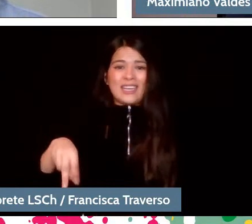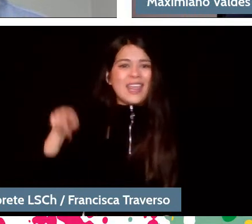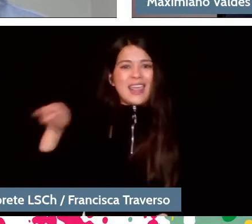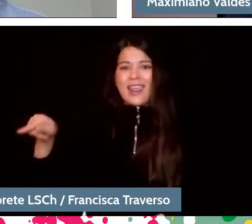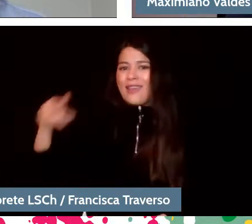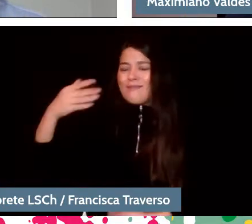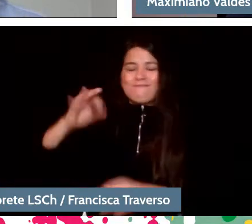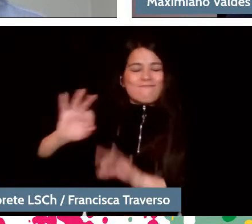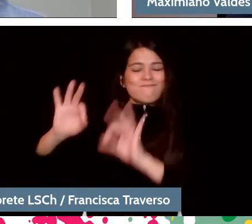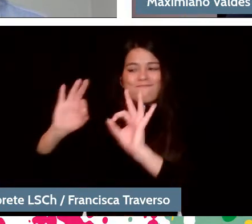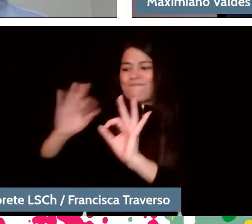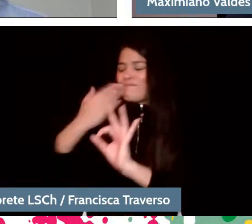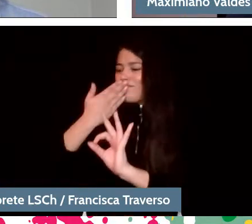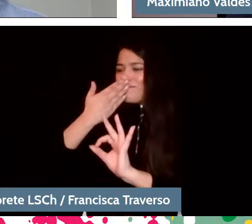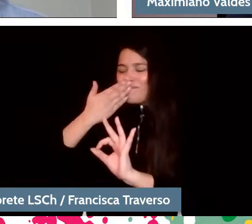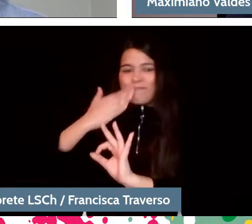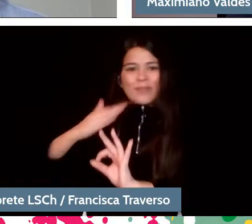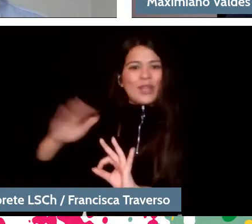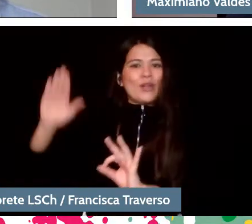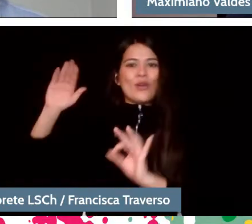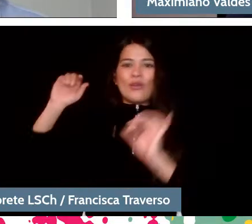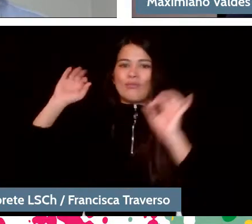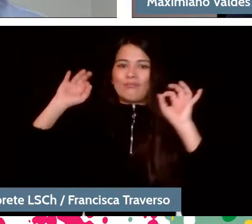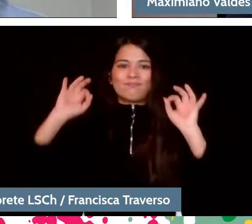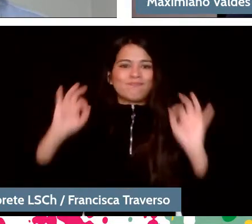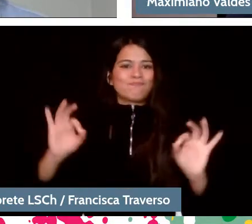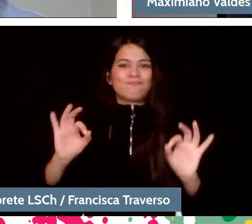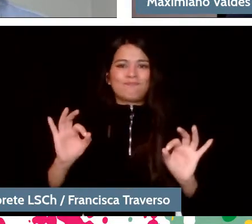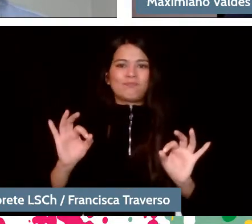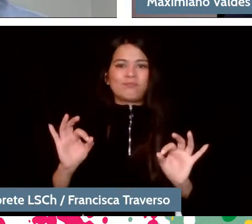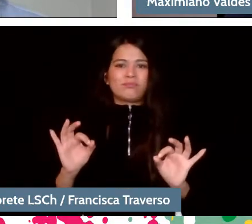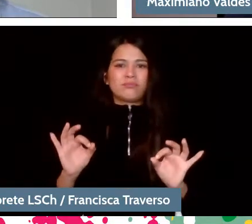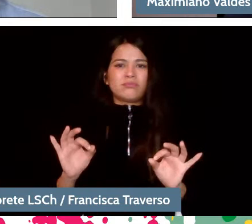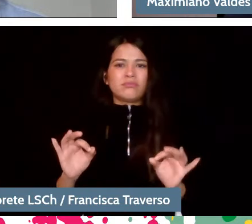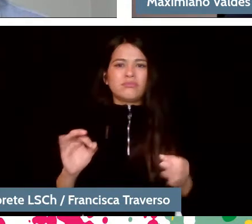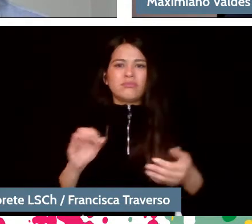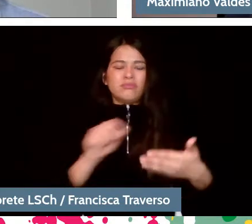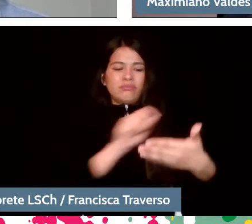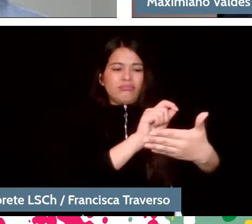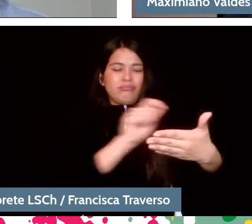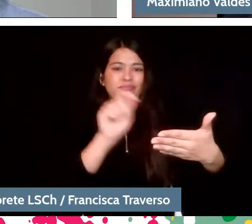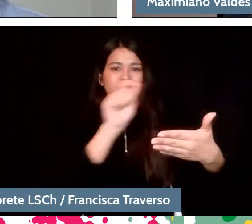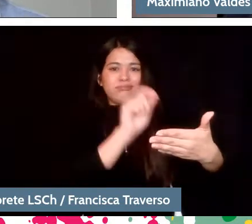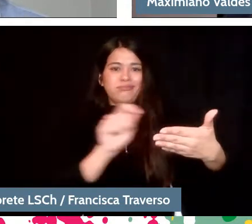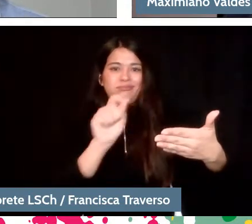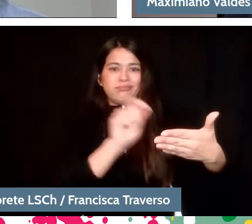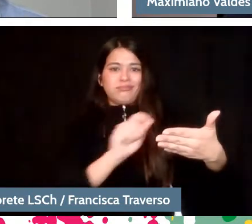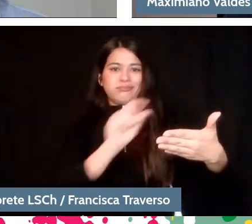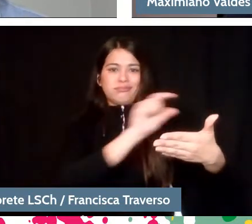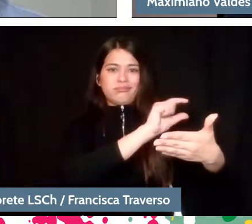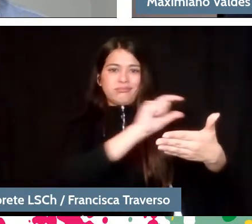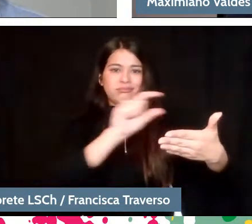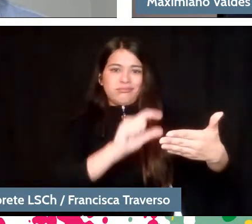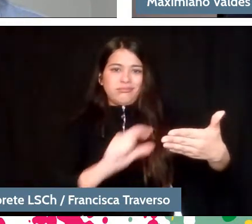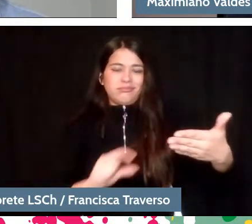the timbres of the instruments, the economy from musical writing like him to convey what he wants.